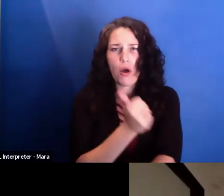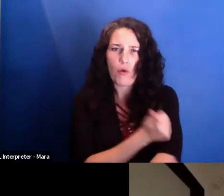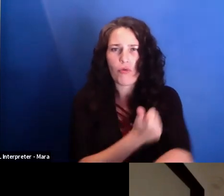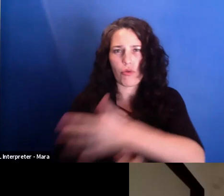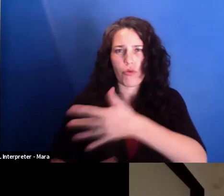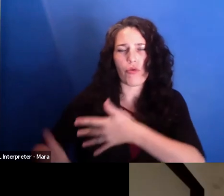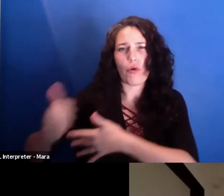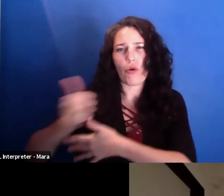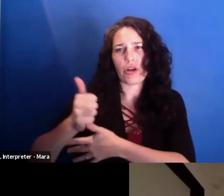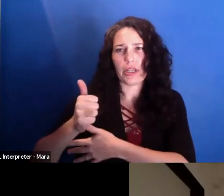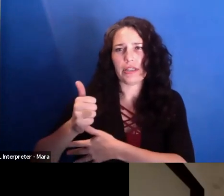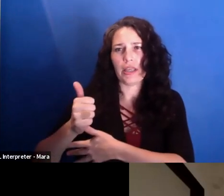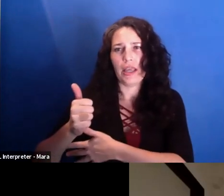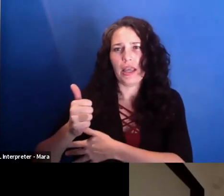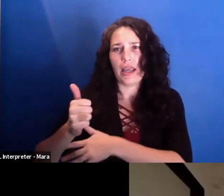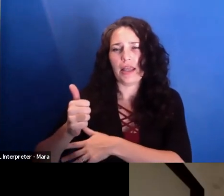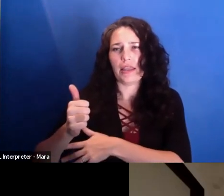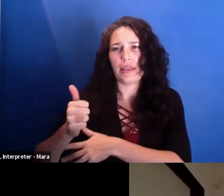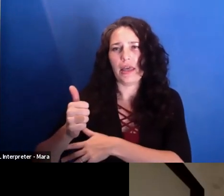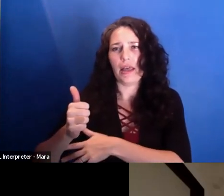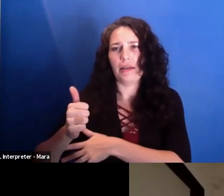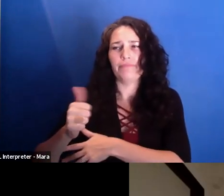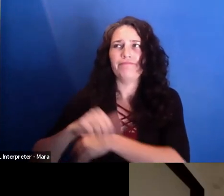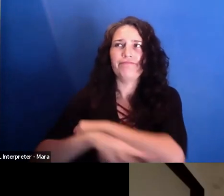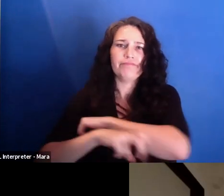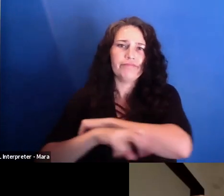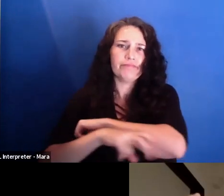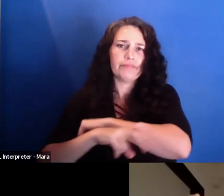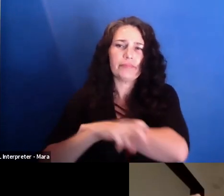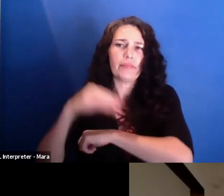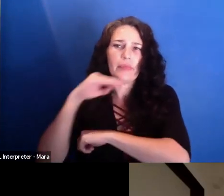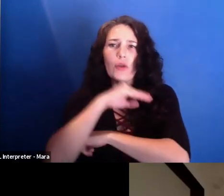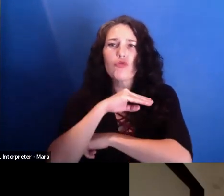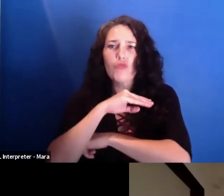and politicians could misuse. Everybody was, in a way, traumatized.